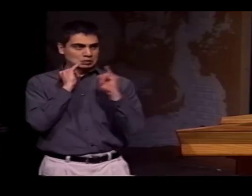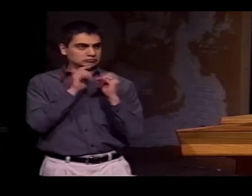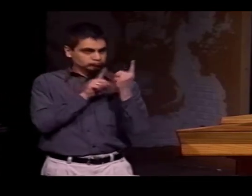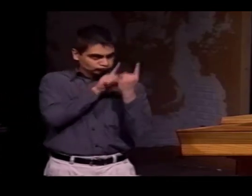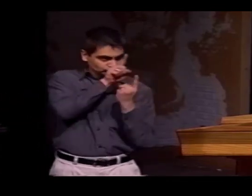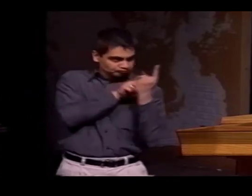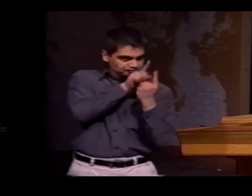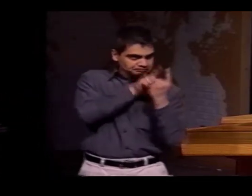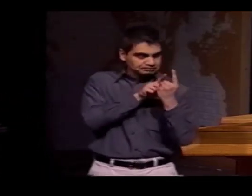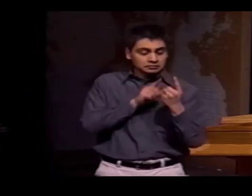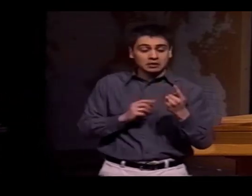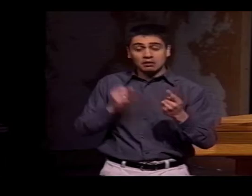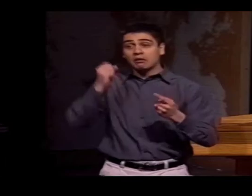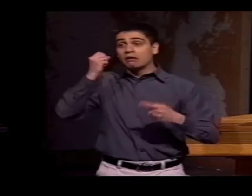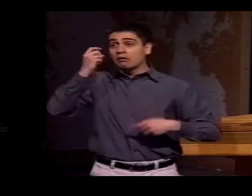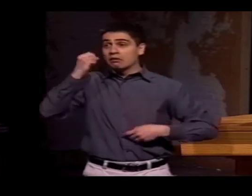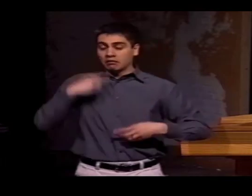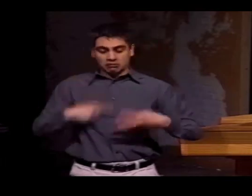WE HAD ONE-ON-ONE INTERVIEWS.